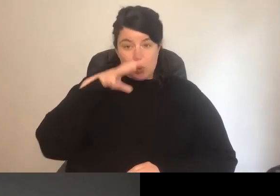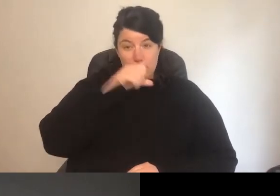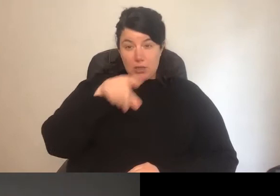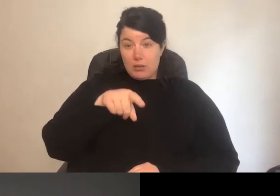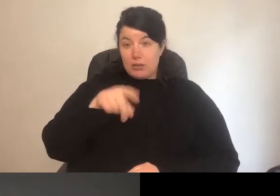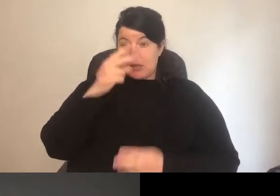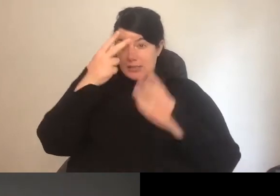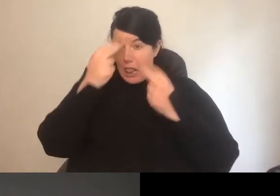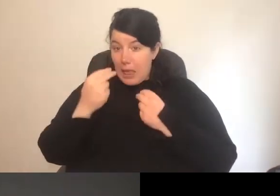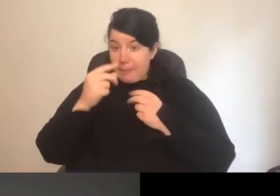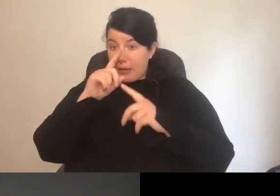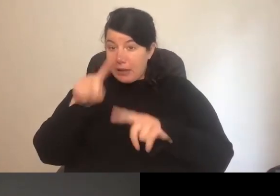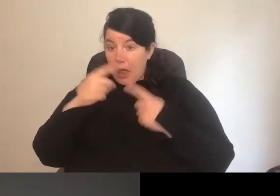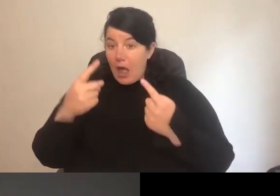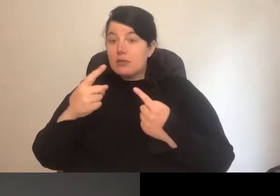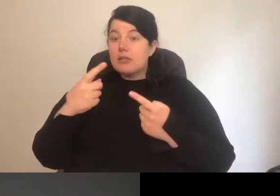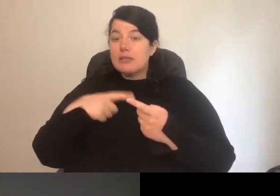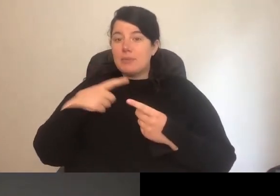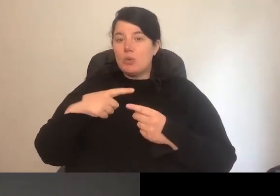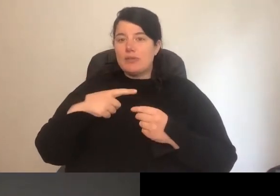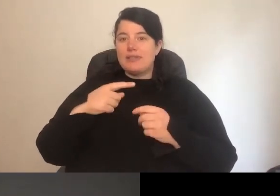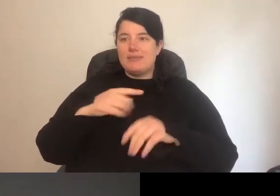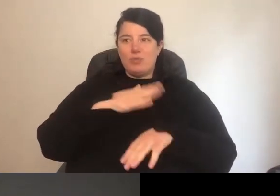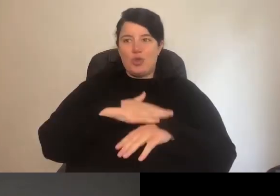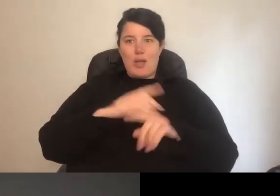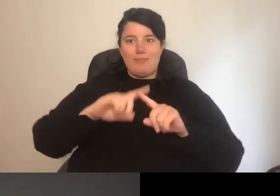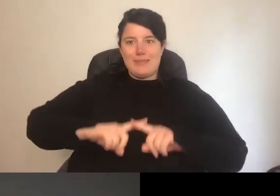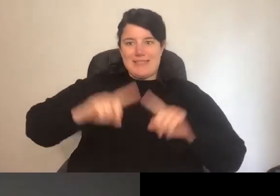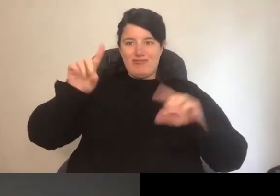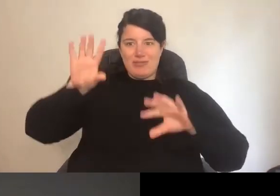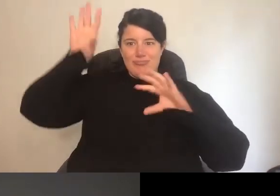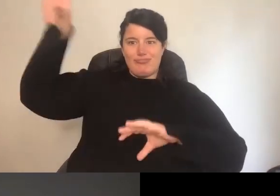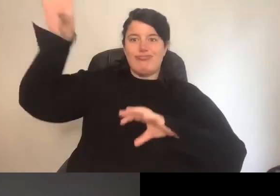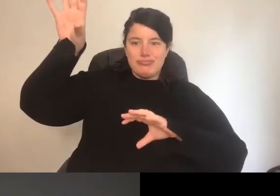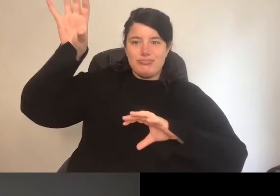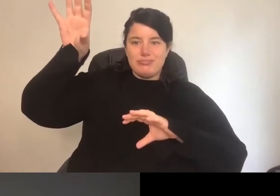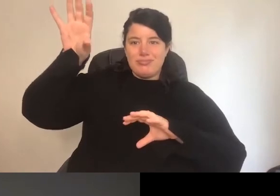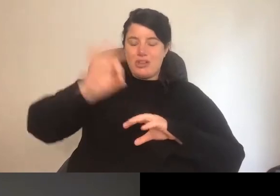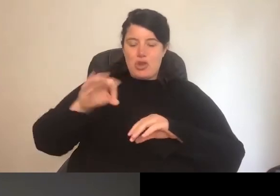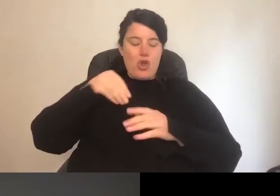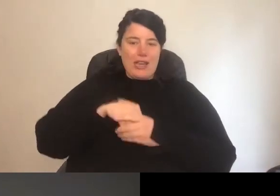a much broader time zone differentiation than within Australia.